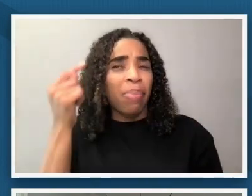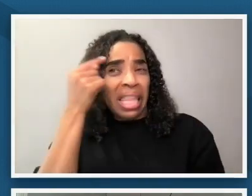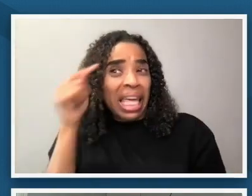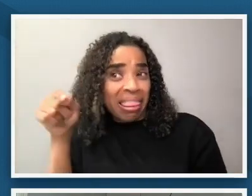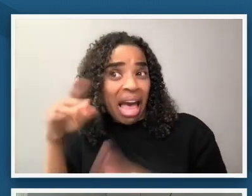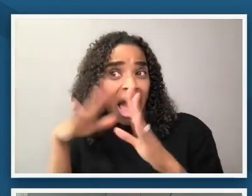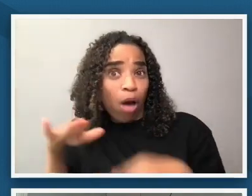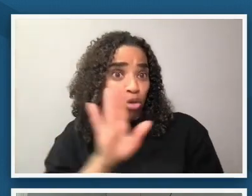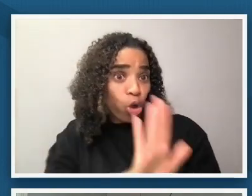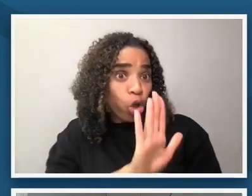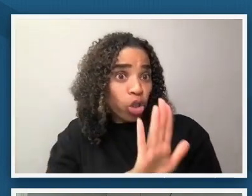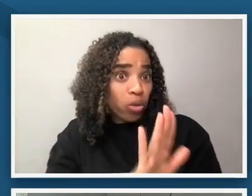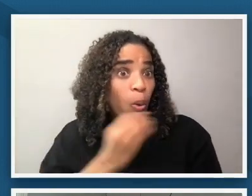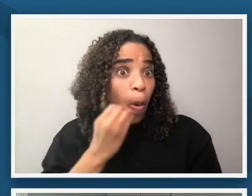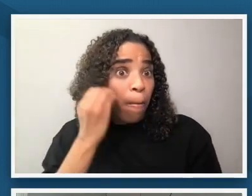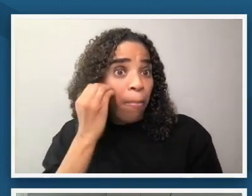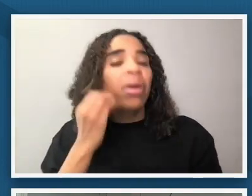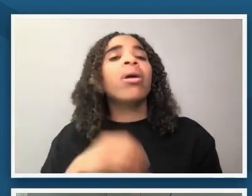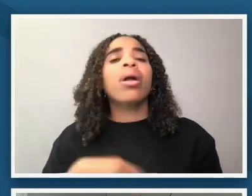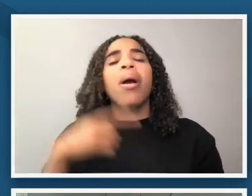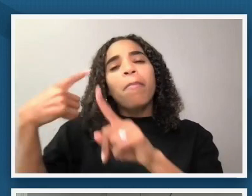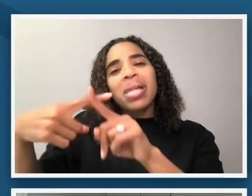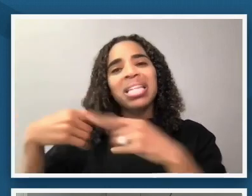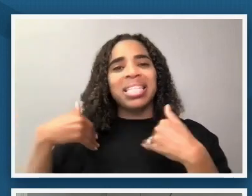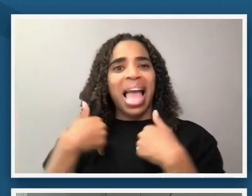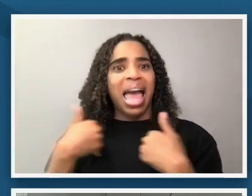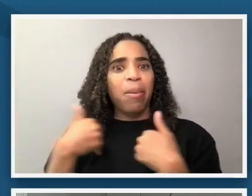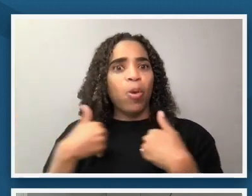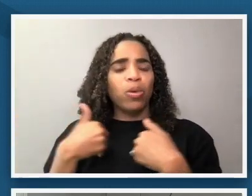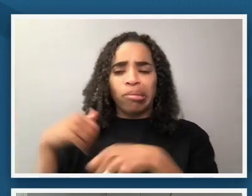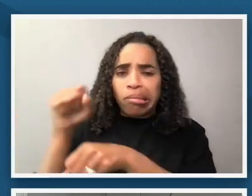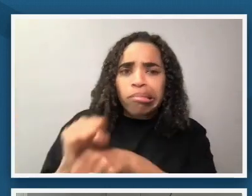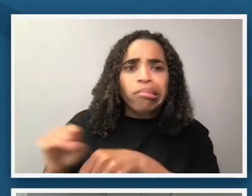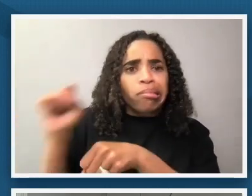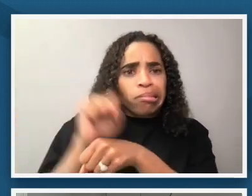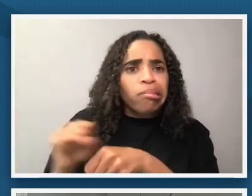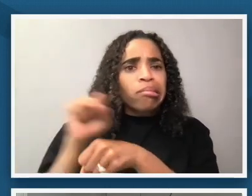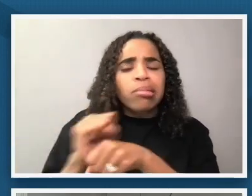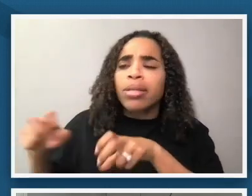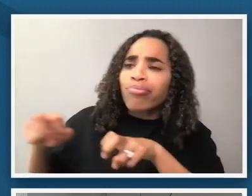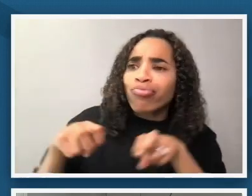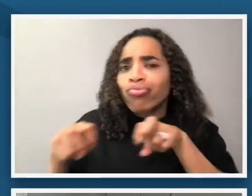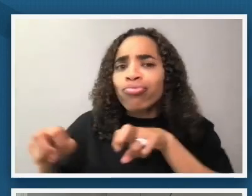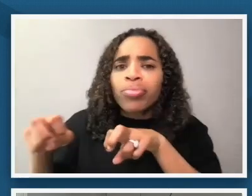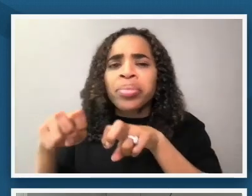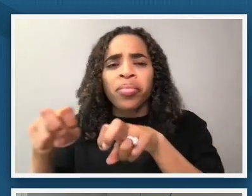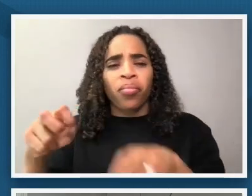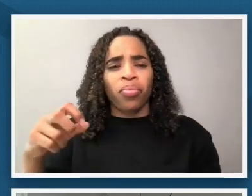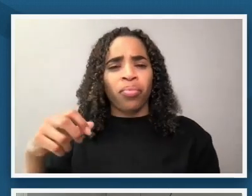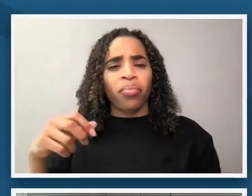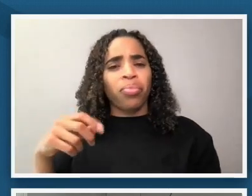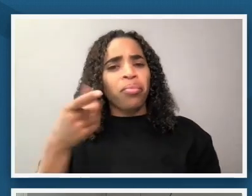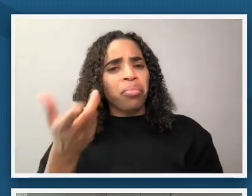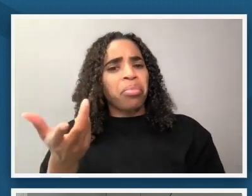animals who labor that this is a